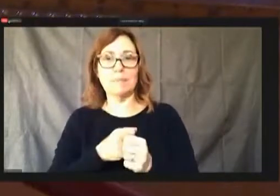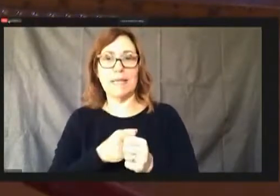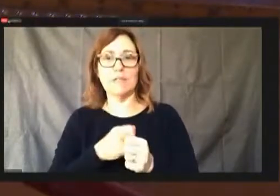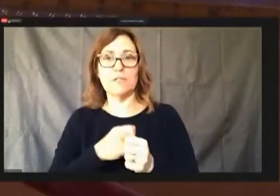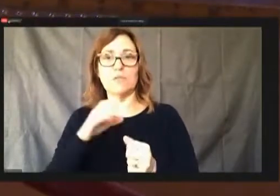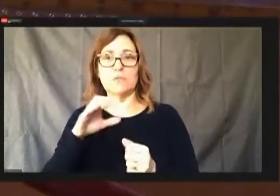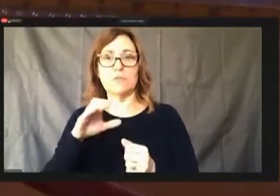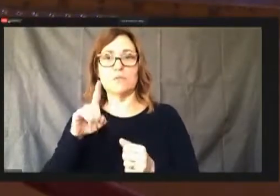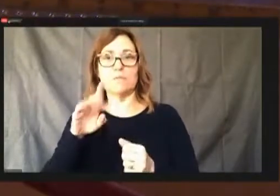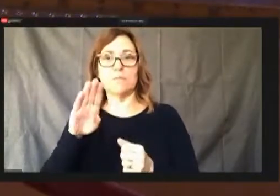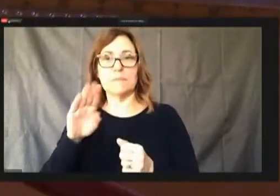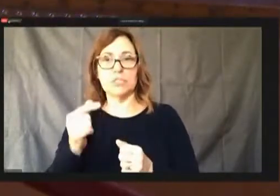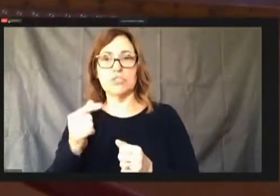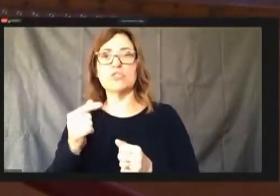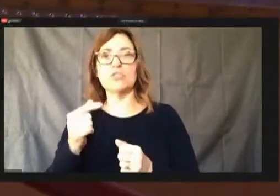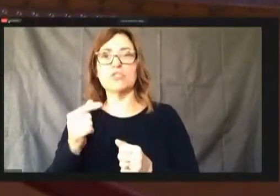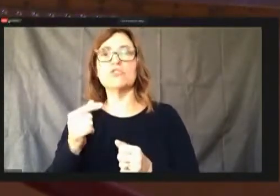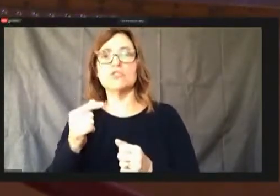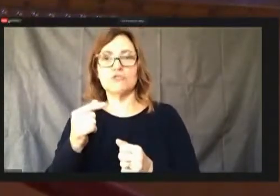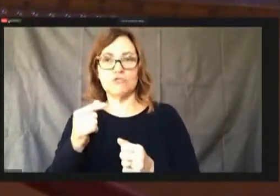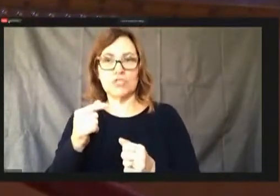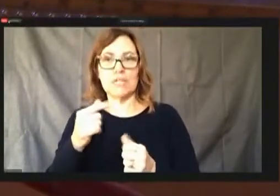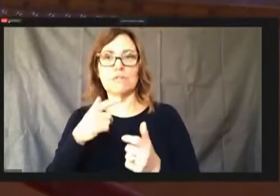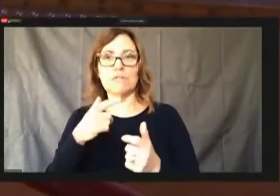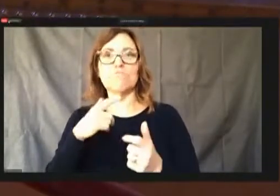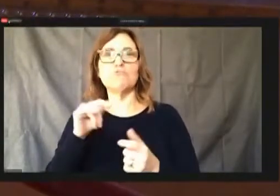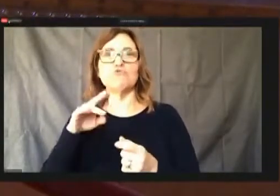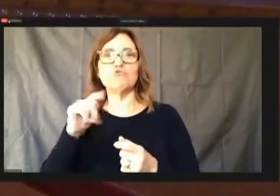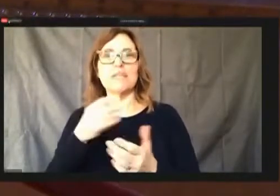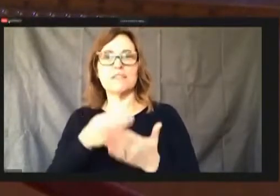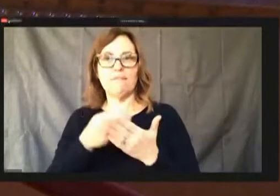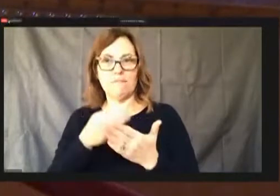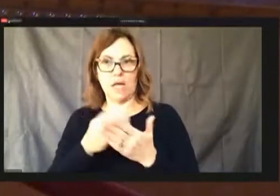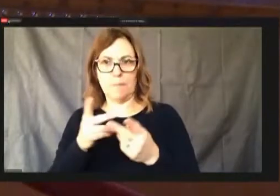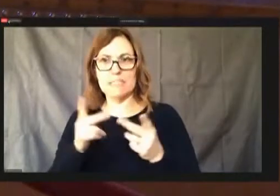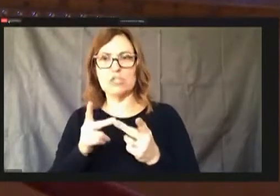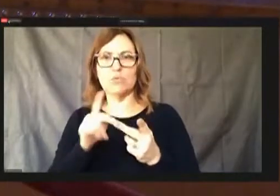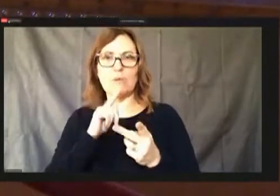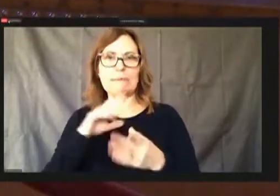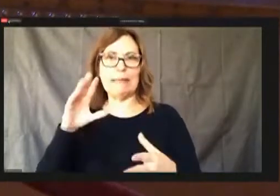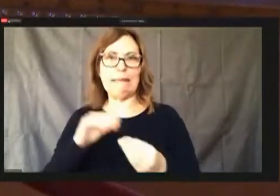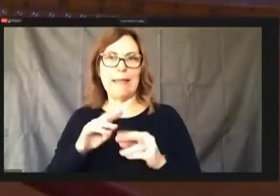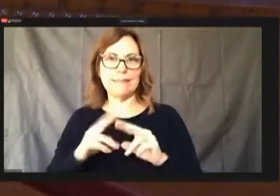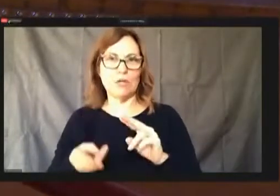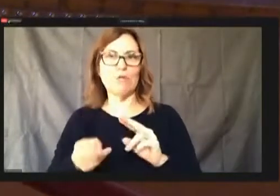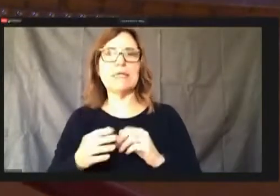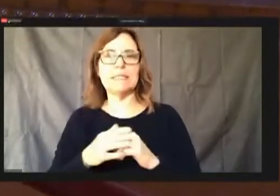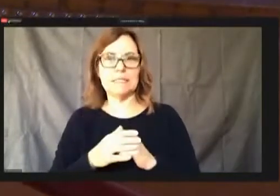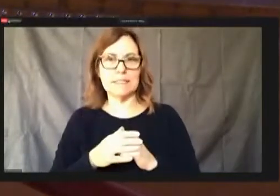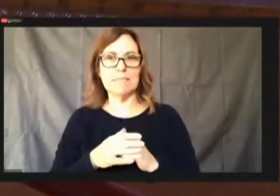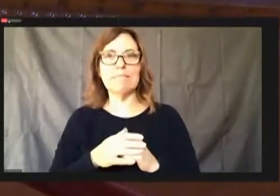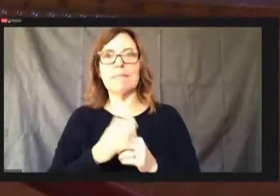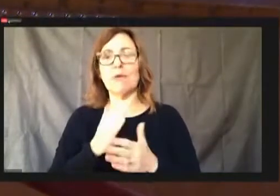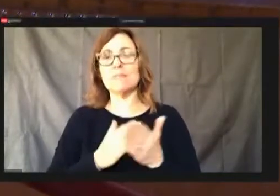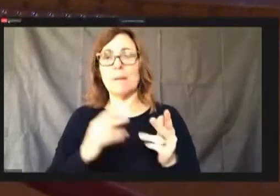decrease. There was some math errors in the parks Trust Fund, Miss sun increases our timers that is